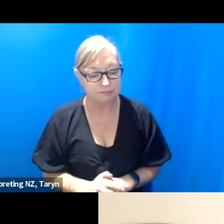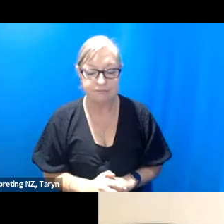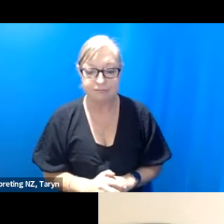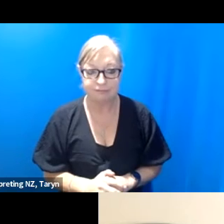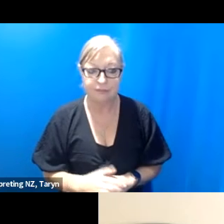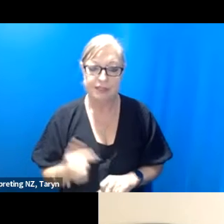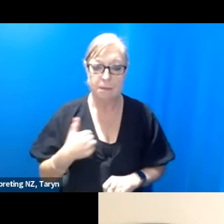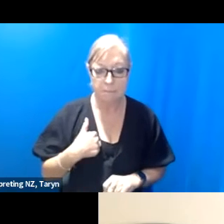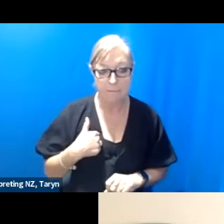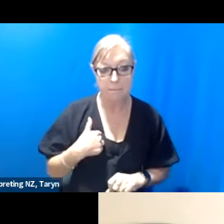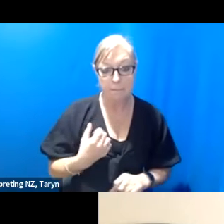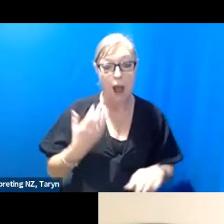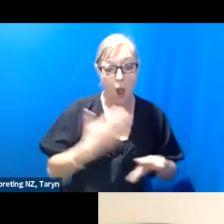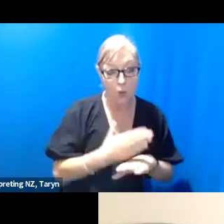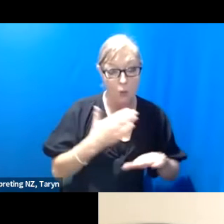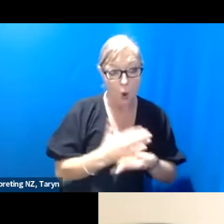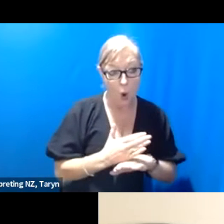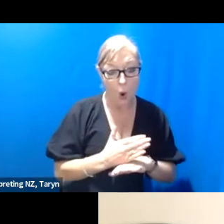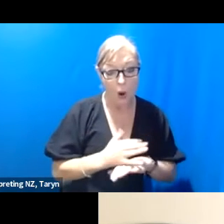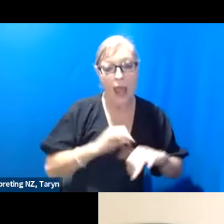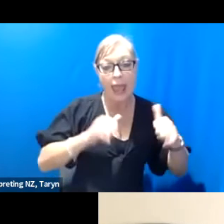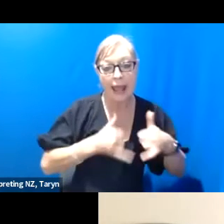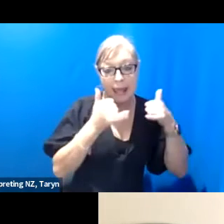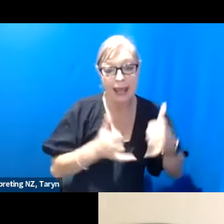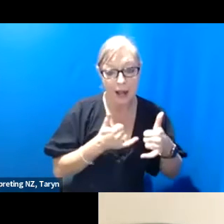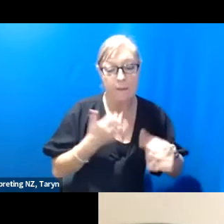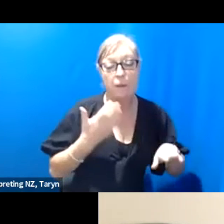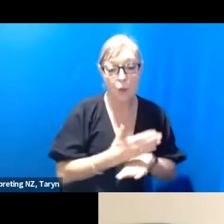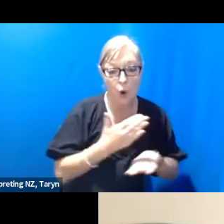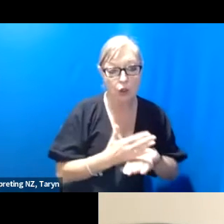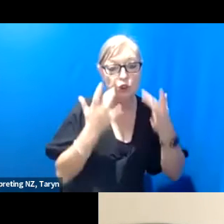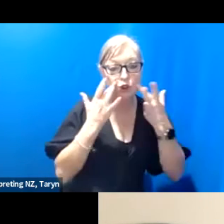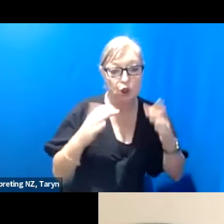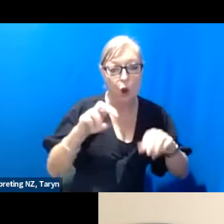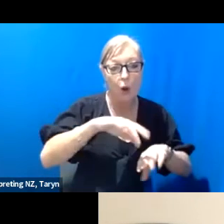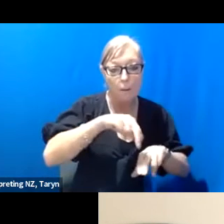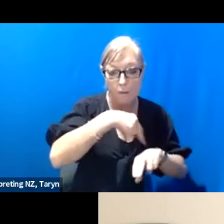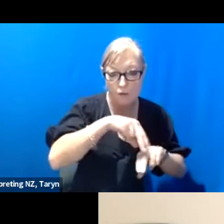Cunningham works, Claire Cunningham performances and shows, but they're really not my work - they